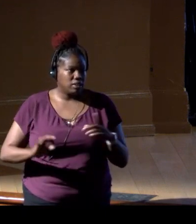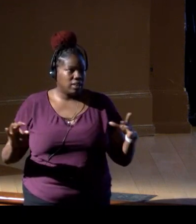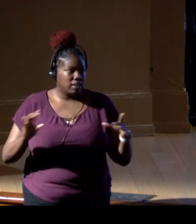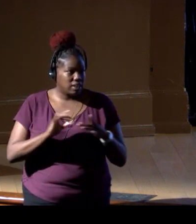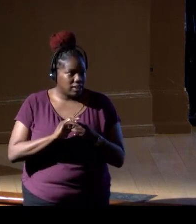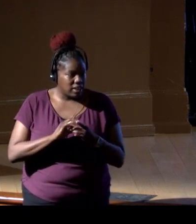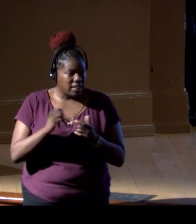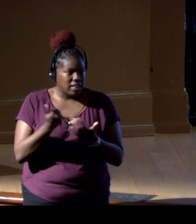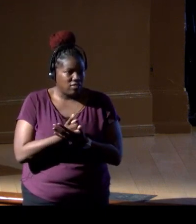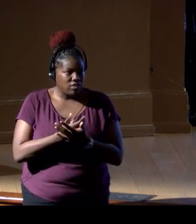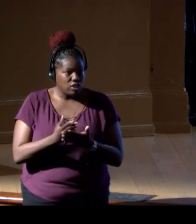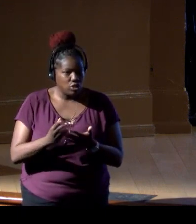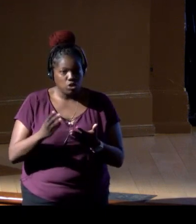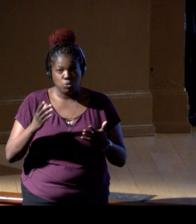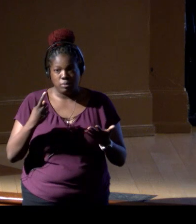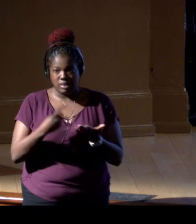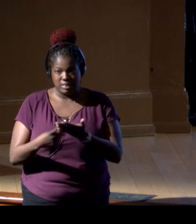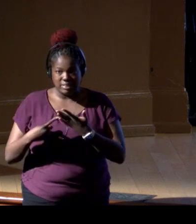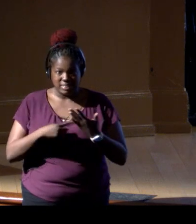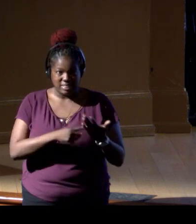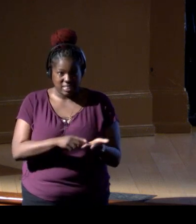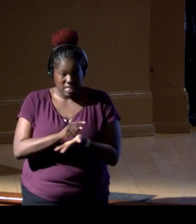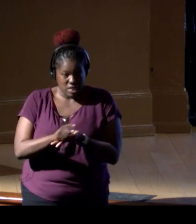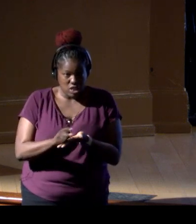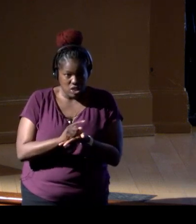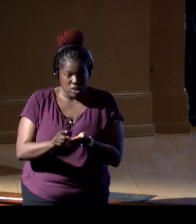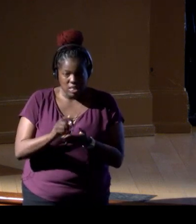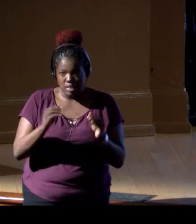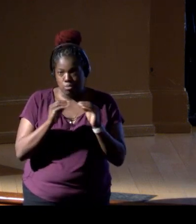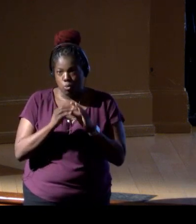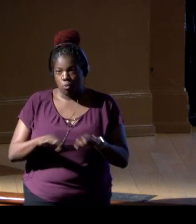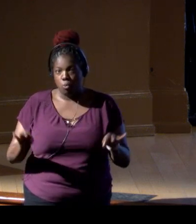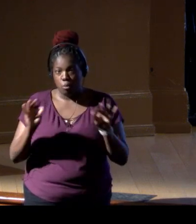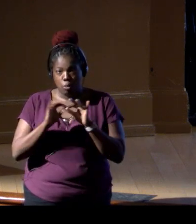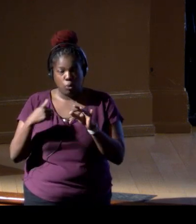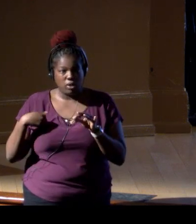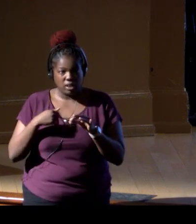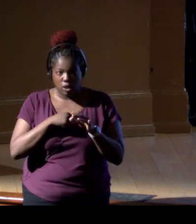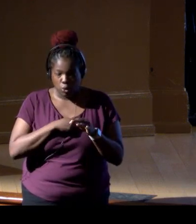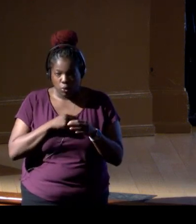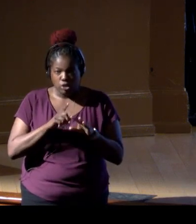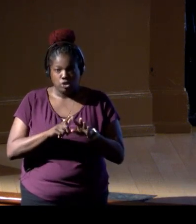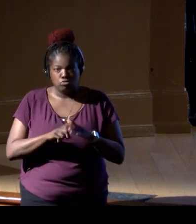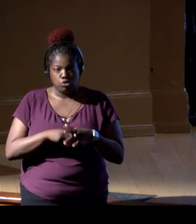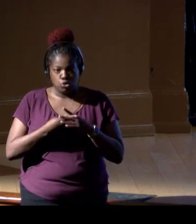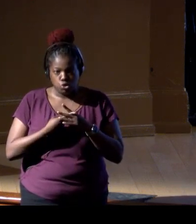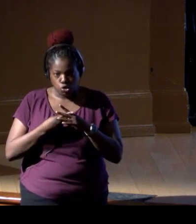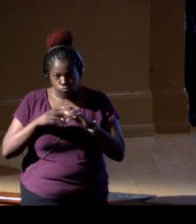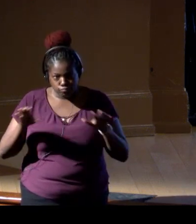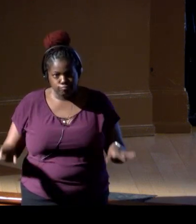and everything you've been here discussing, it's even more critical that we jump into action, we leverage this excitement